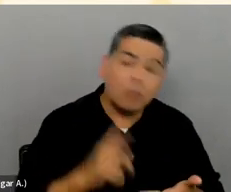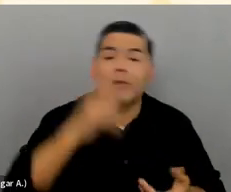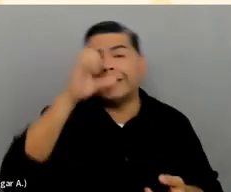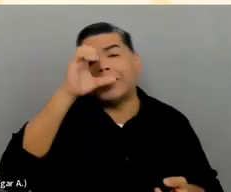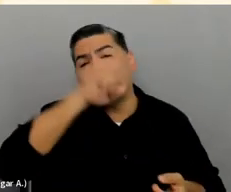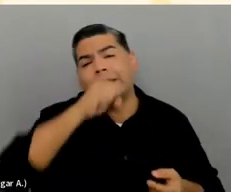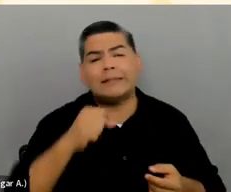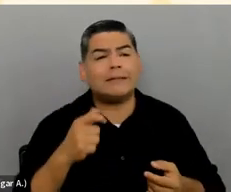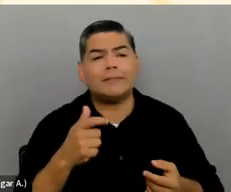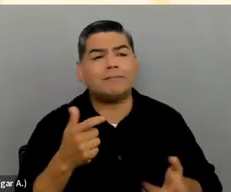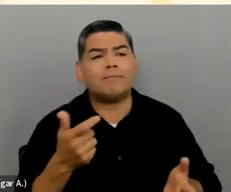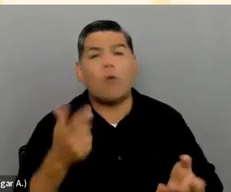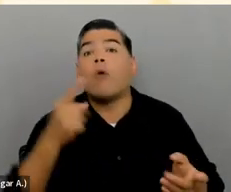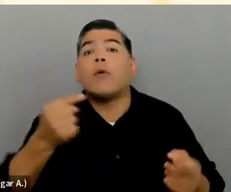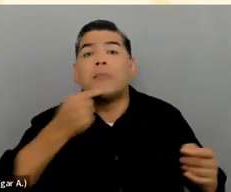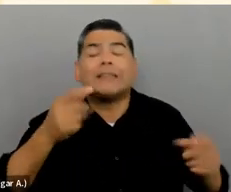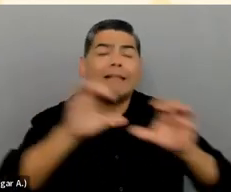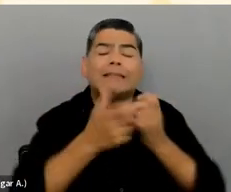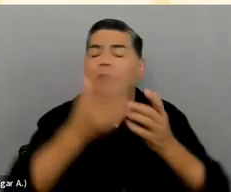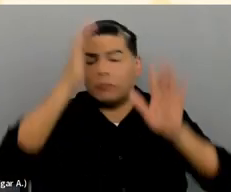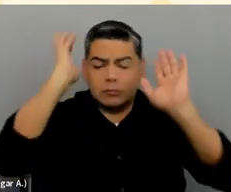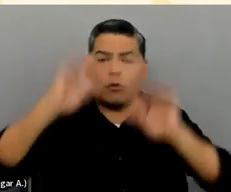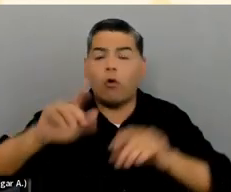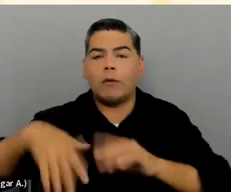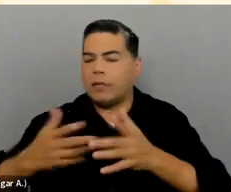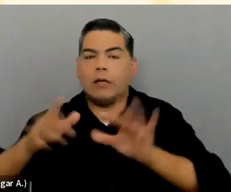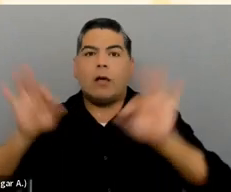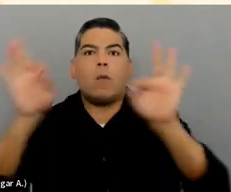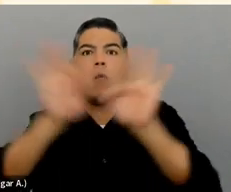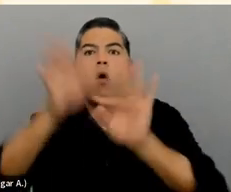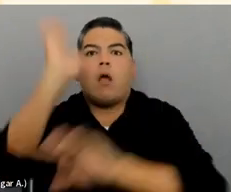They may have to go let the dog out in the middle of the important part of the lecture.